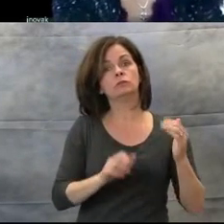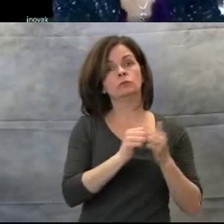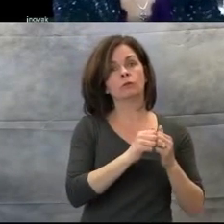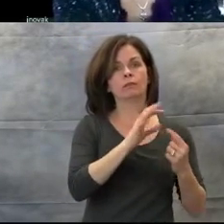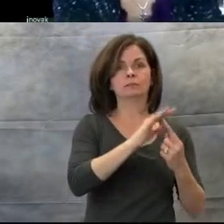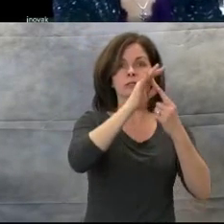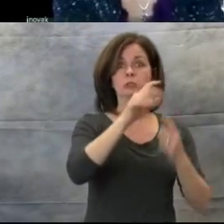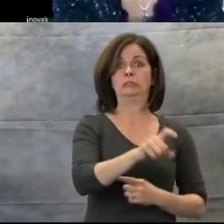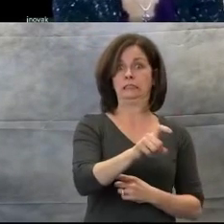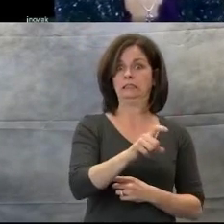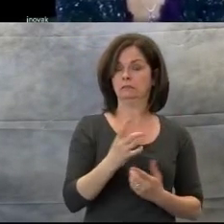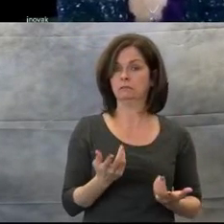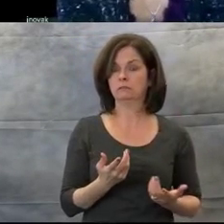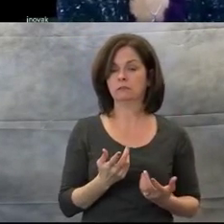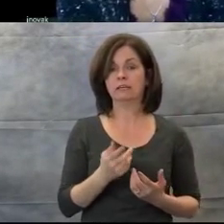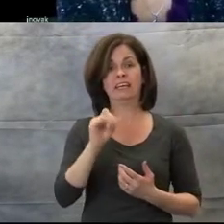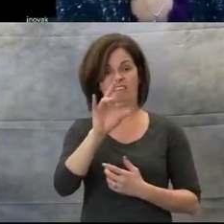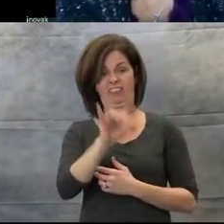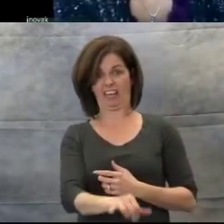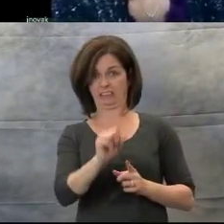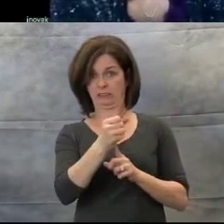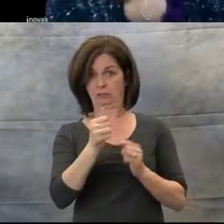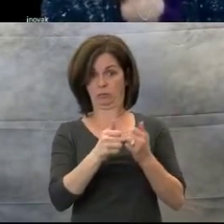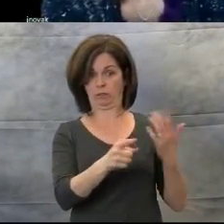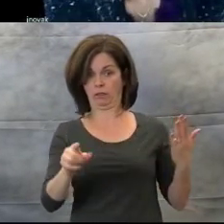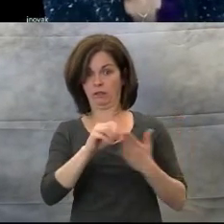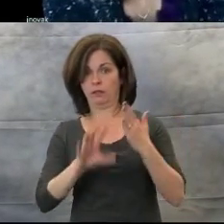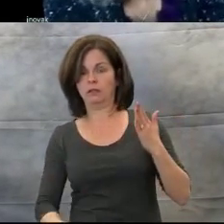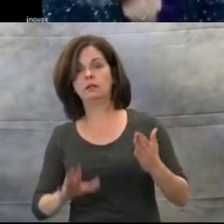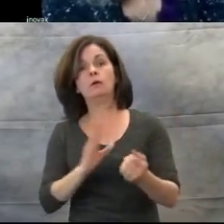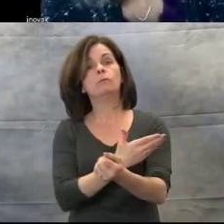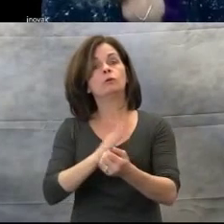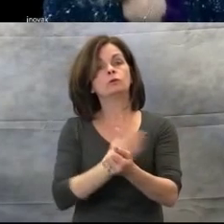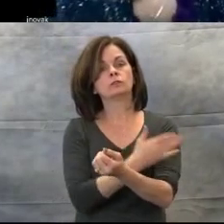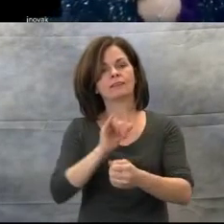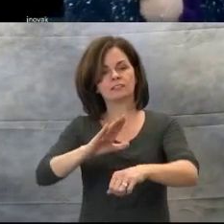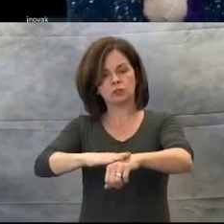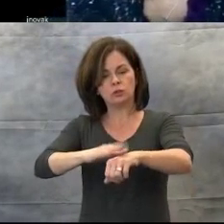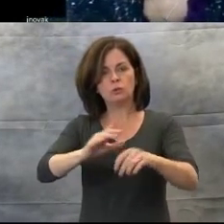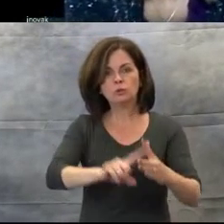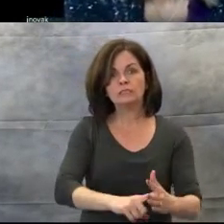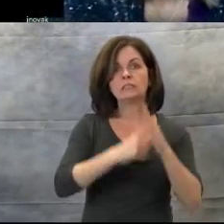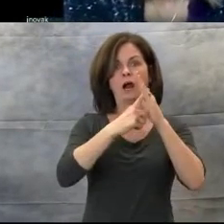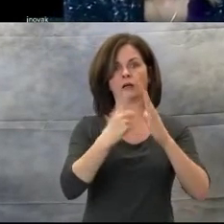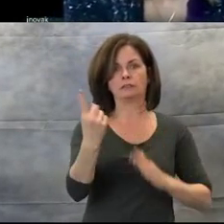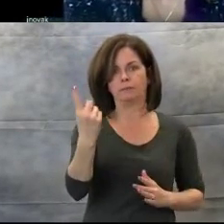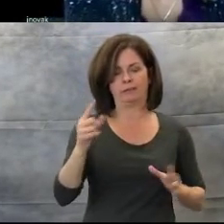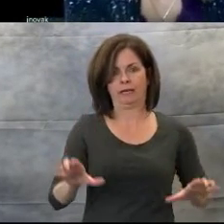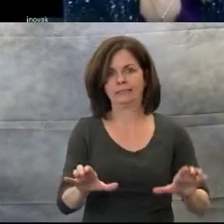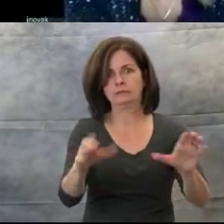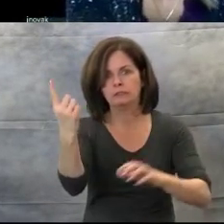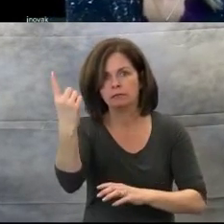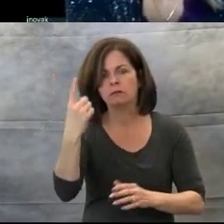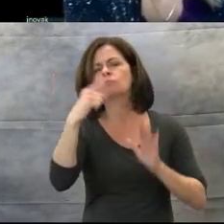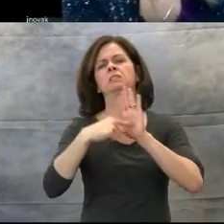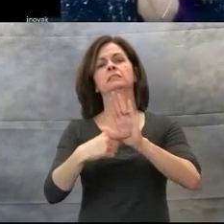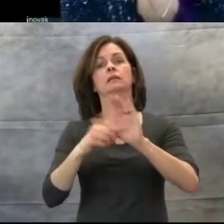used as a cue to start and end activities. For example, "Hello" songs are an important tool